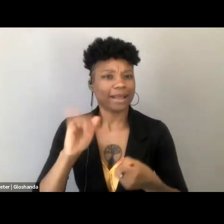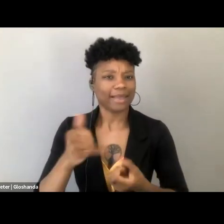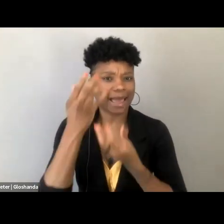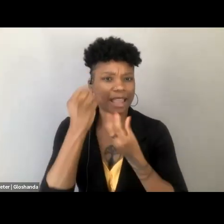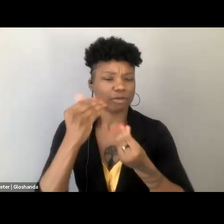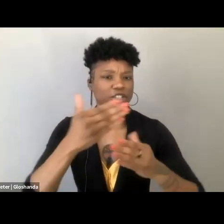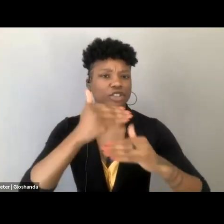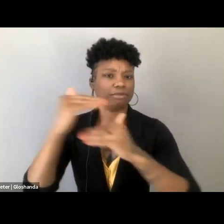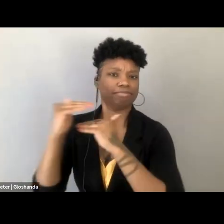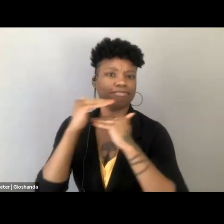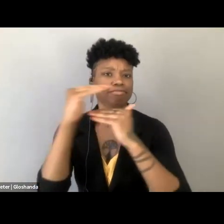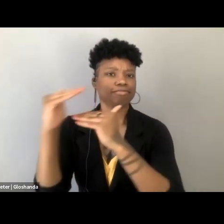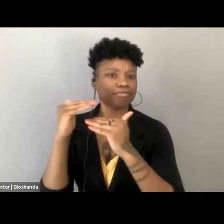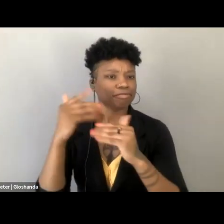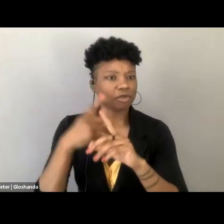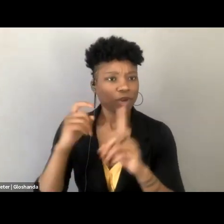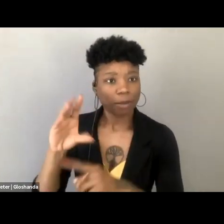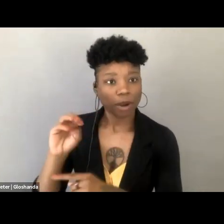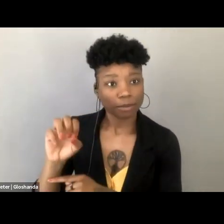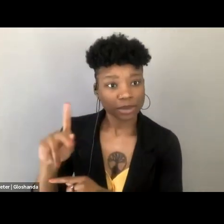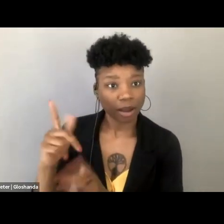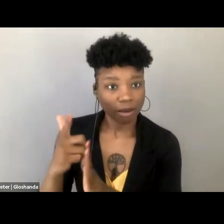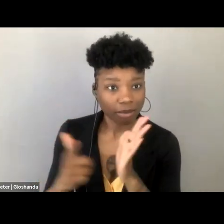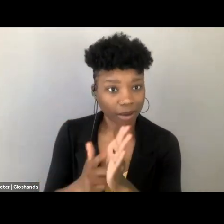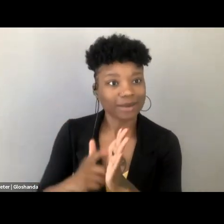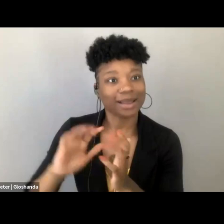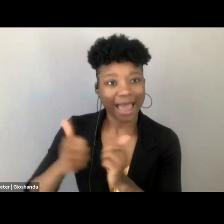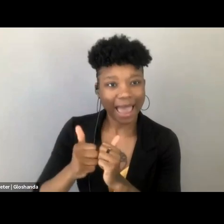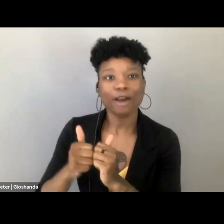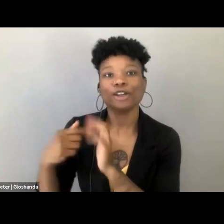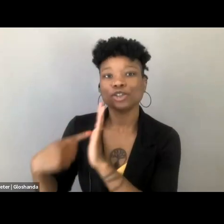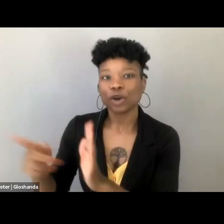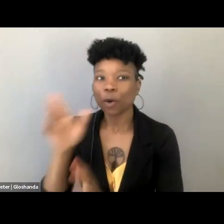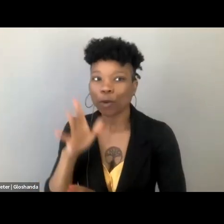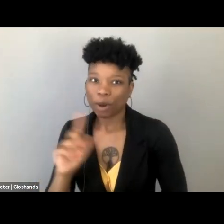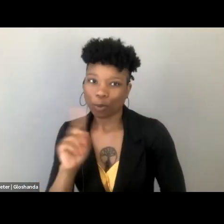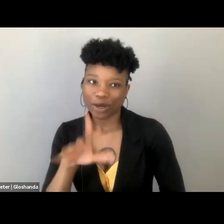by directing women to providers. And in doing so, they tried to answer the questions I just detailed above.